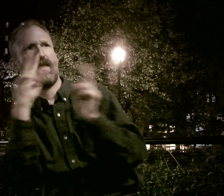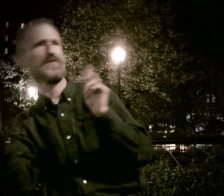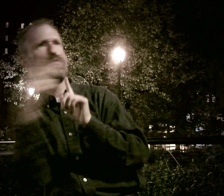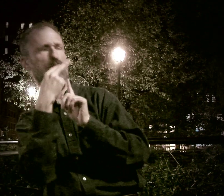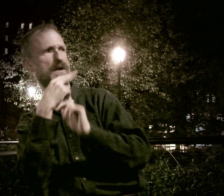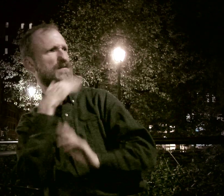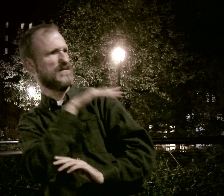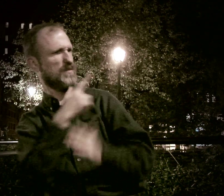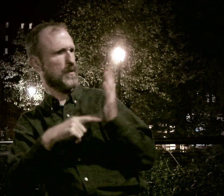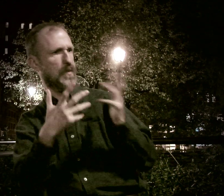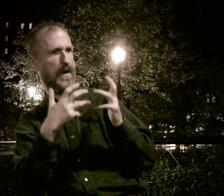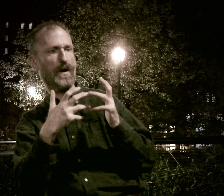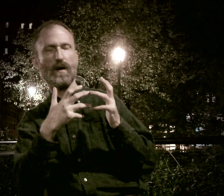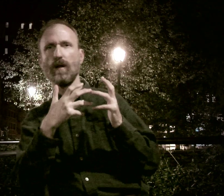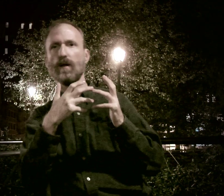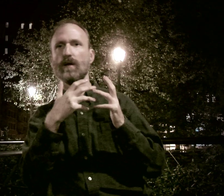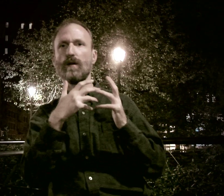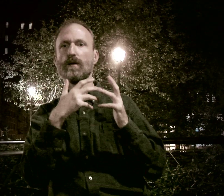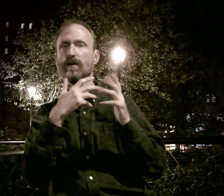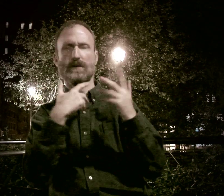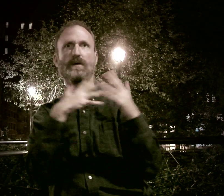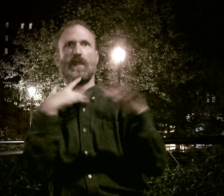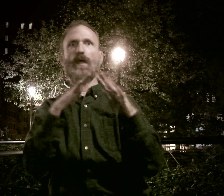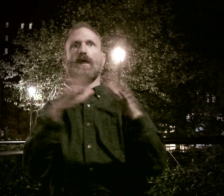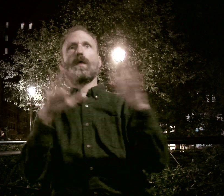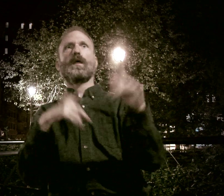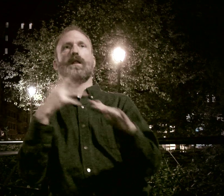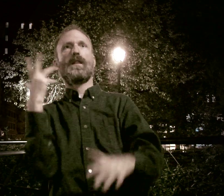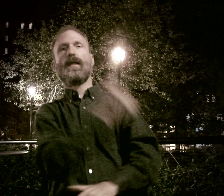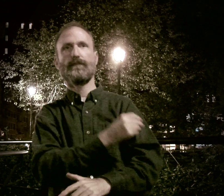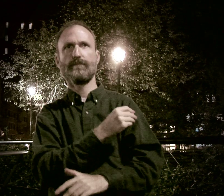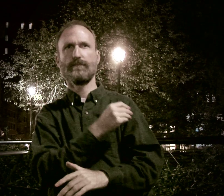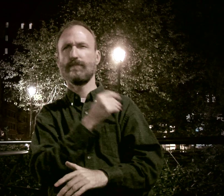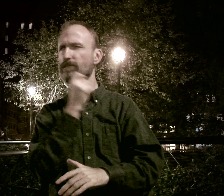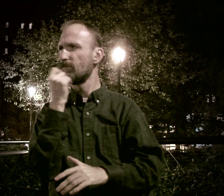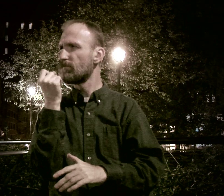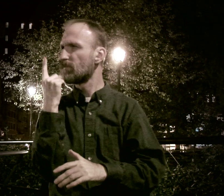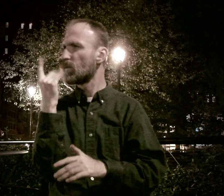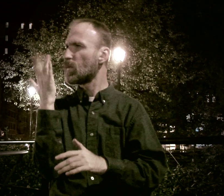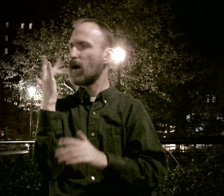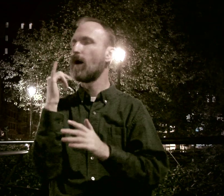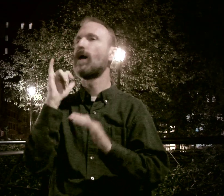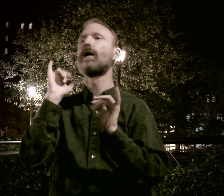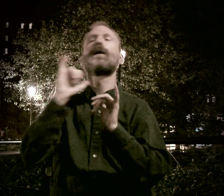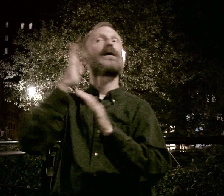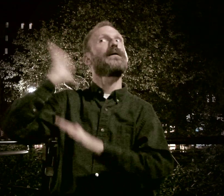so I turned around and said, 'What do you want?' And the guy got scared and took off. I was trying to understand why.